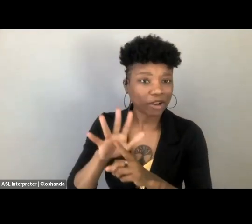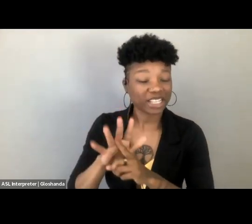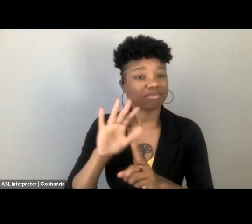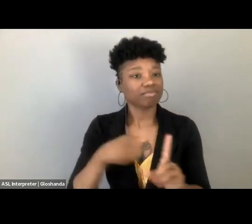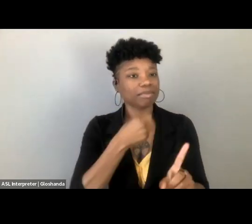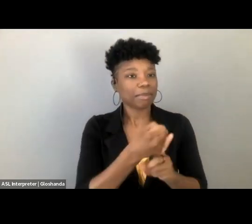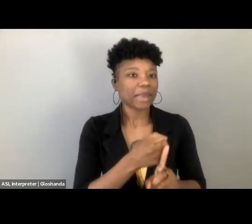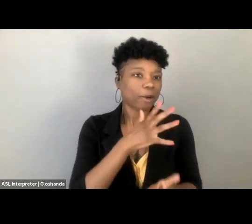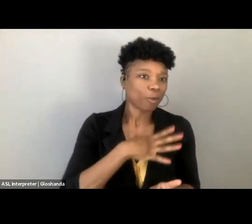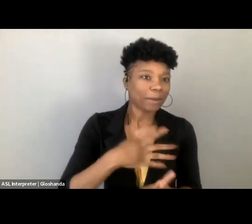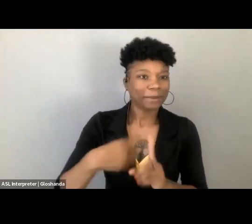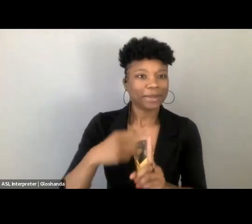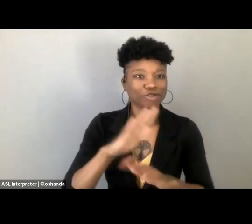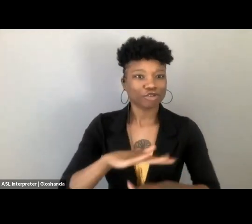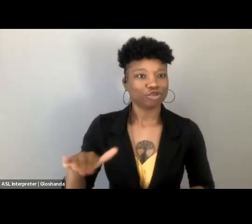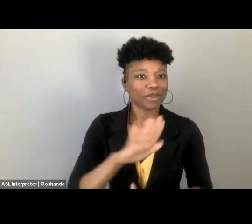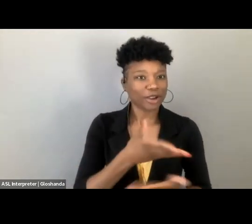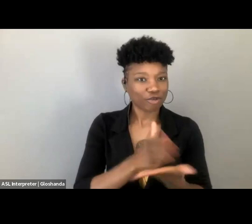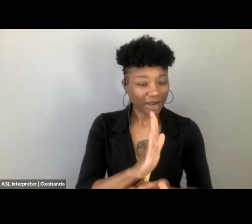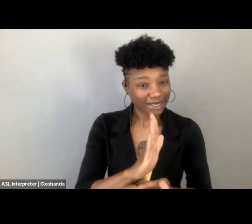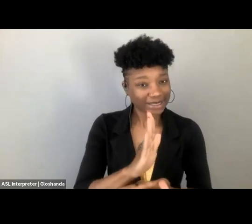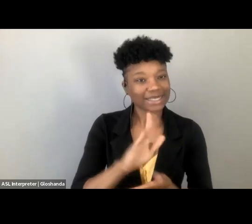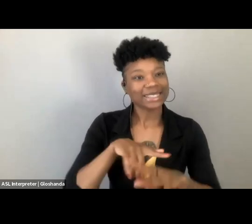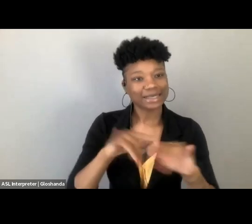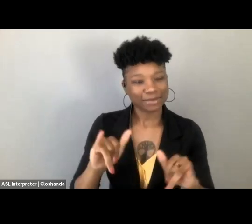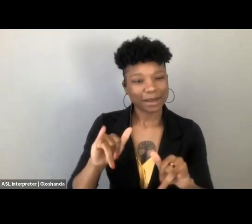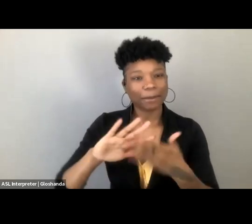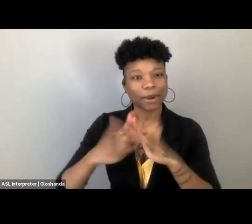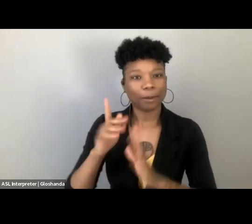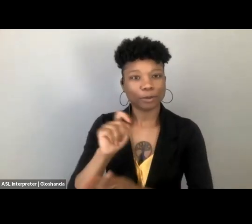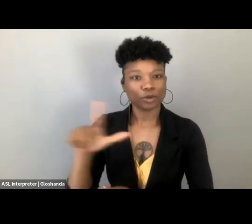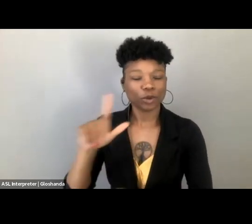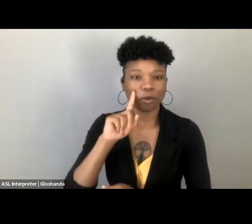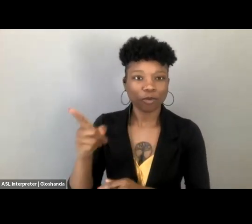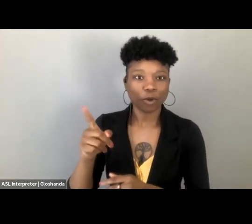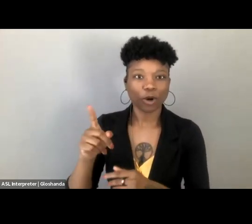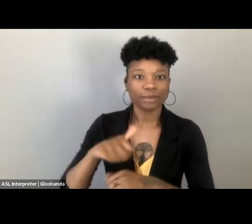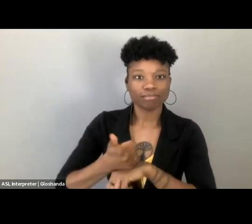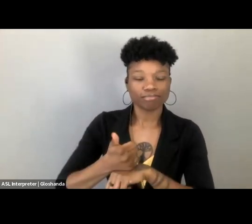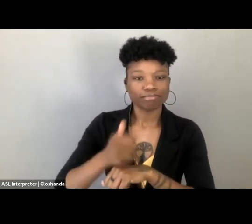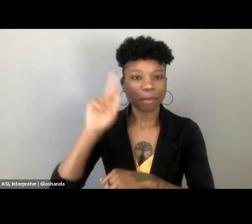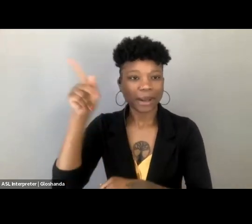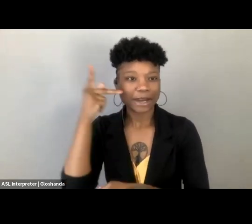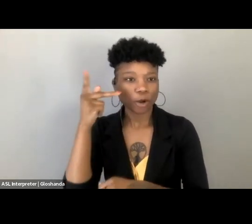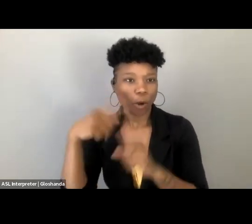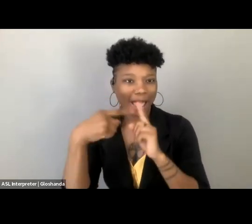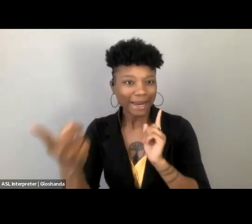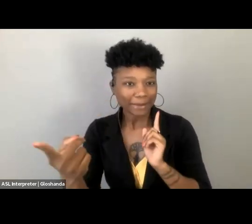But it's also a sort of tool that can be used, right? To associate political enemies, or unpopular political movements,